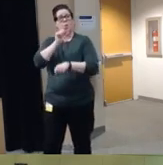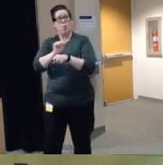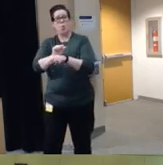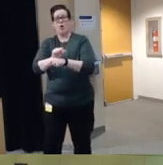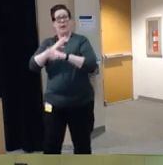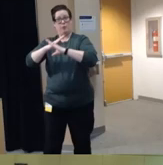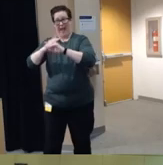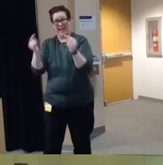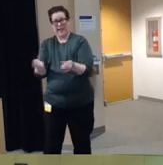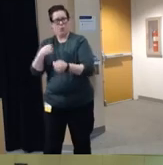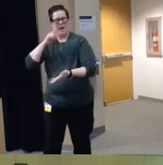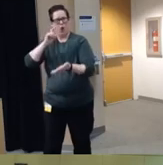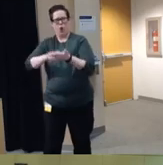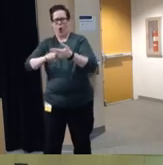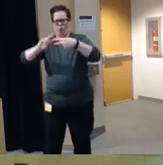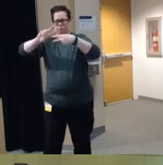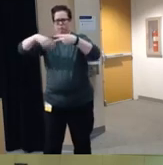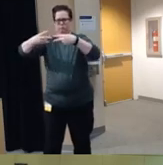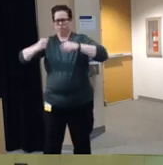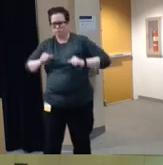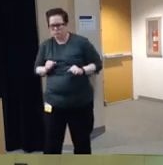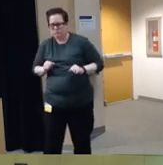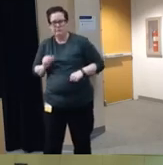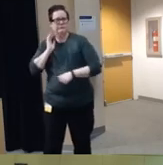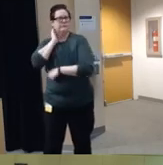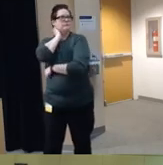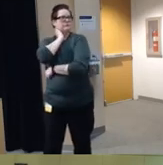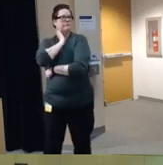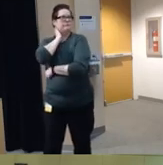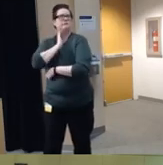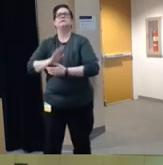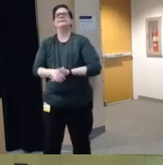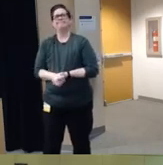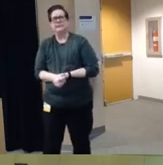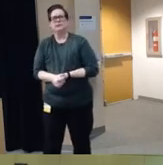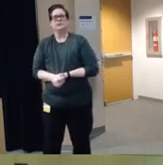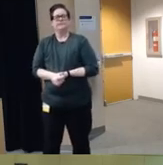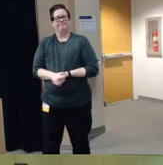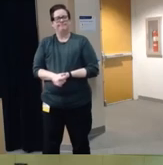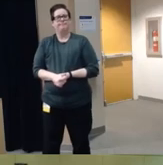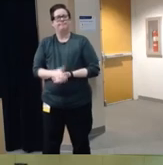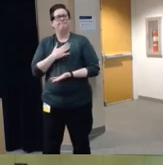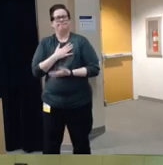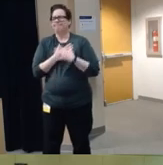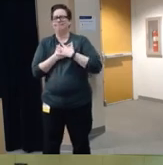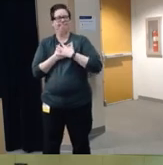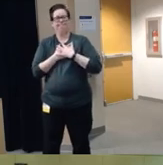kind of switch when these lines crossed um you know it's our hearts sunk right um because this